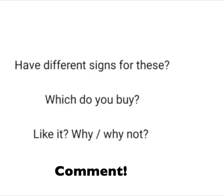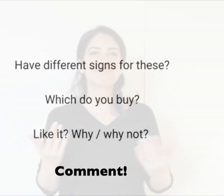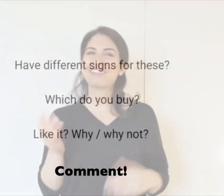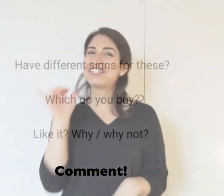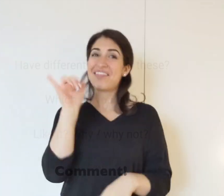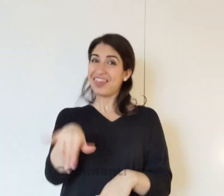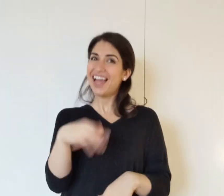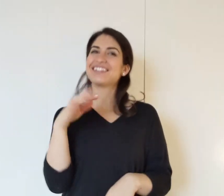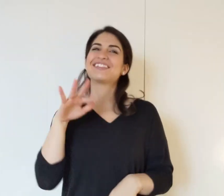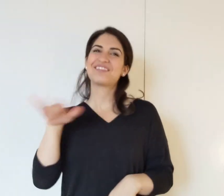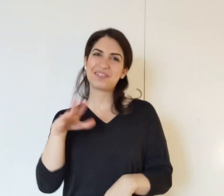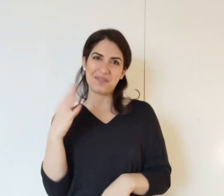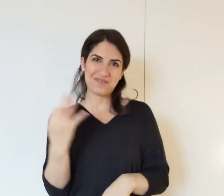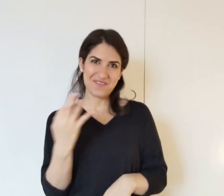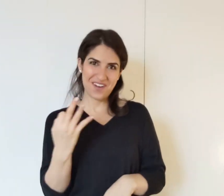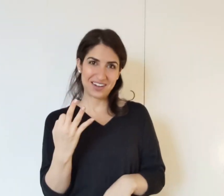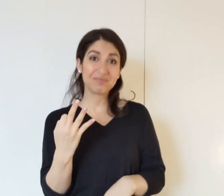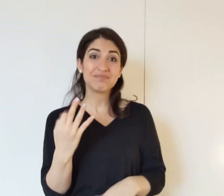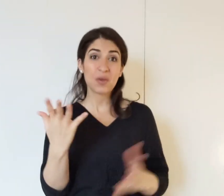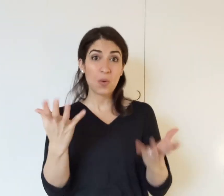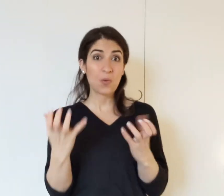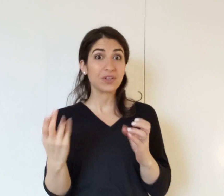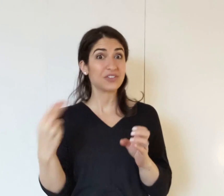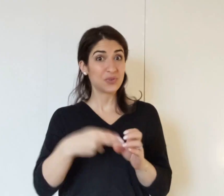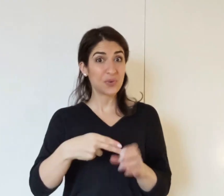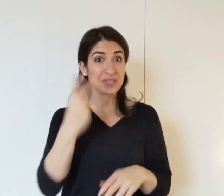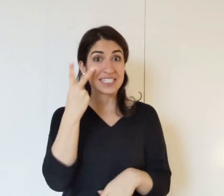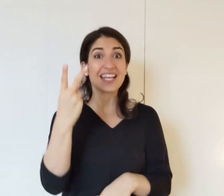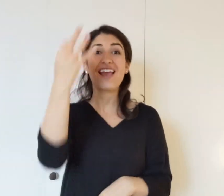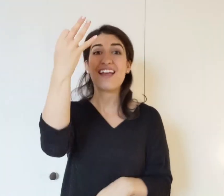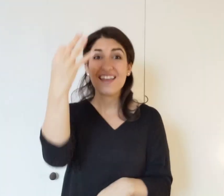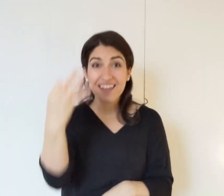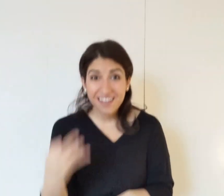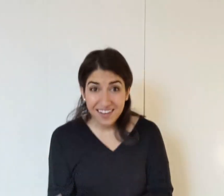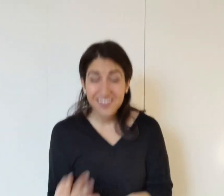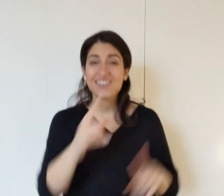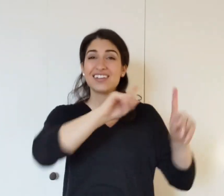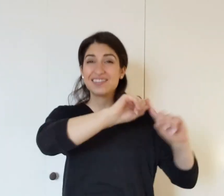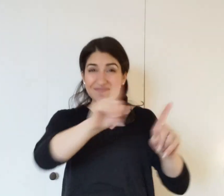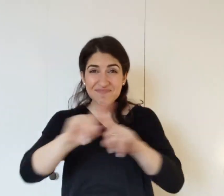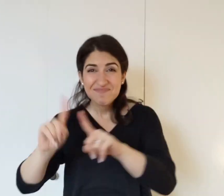Well, that was #FingerspellingFriday! If you want to join on instagram and see